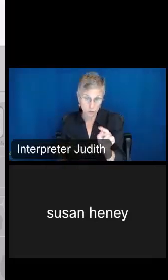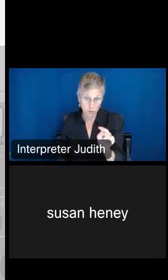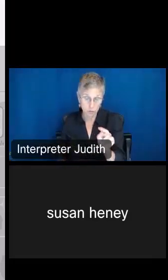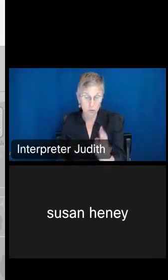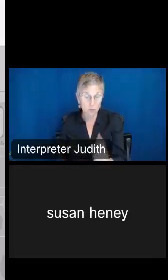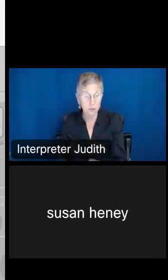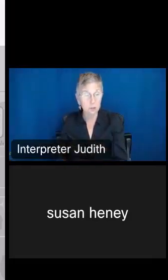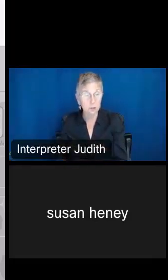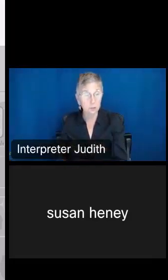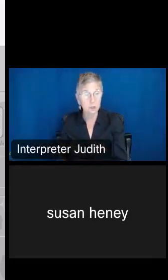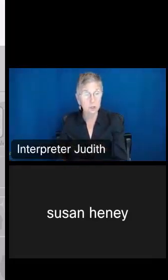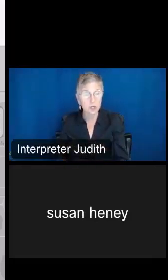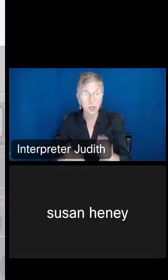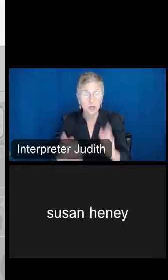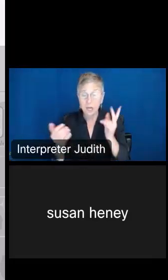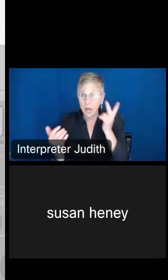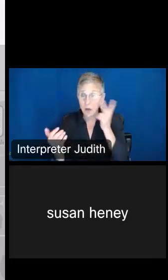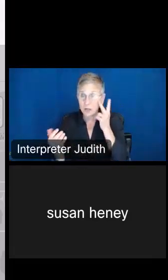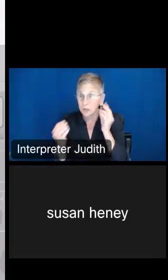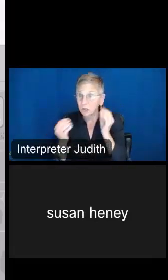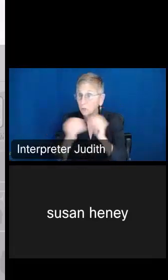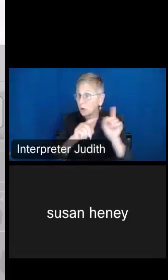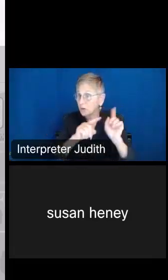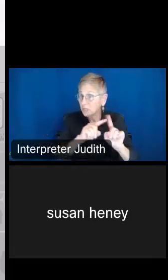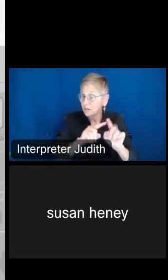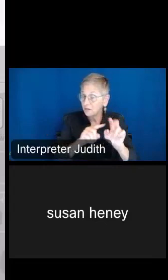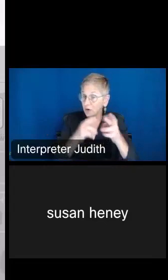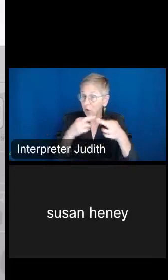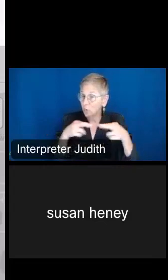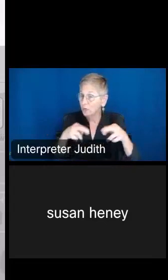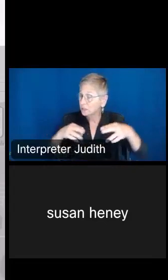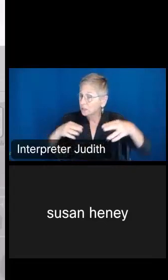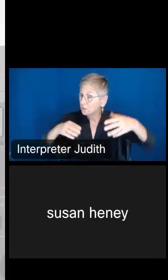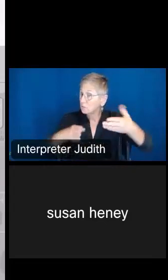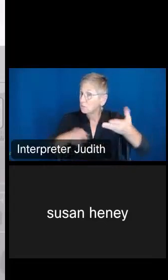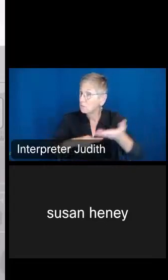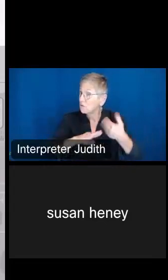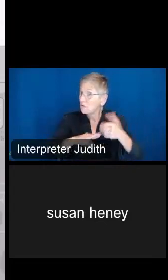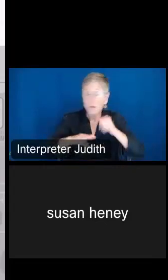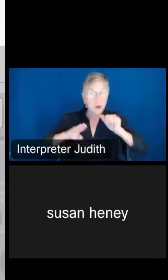And now I see additional regions that were not listed. We always do updates to the system,